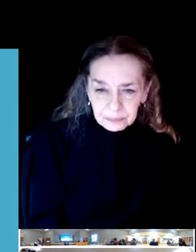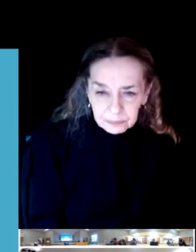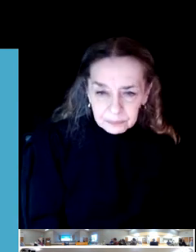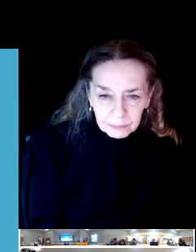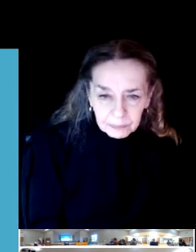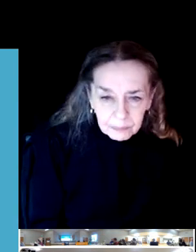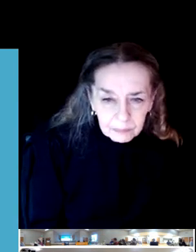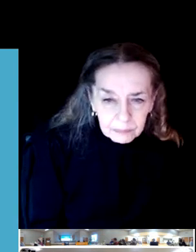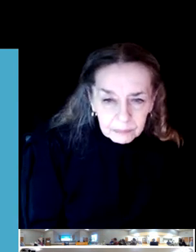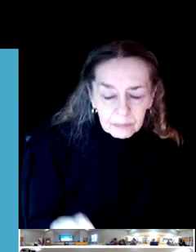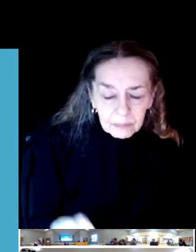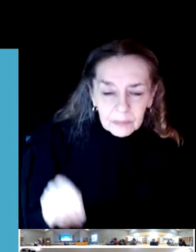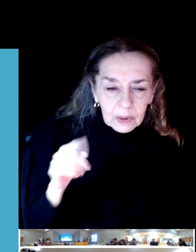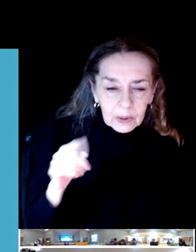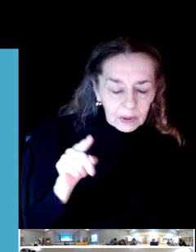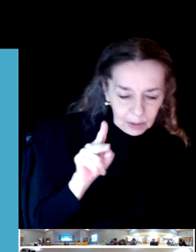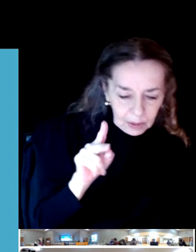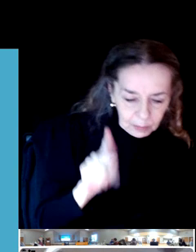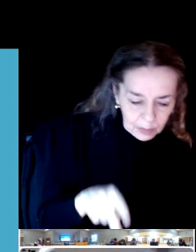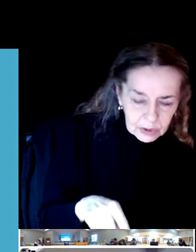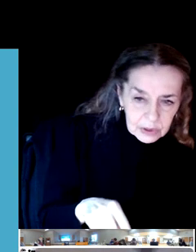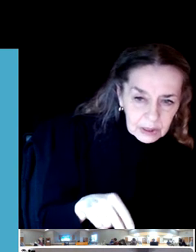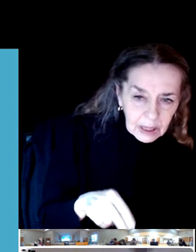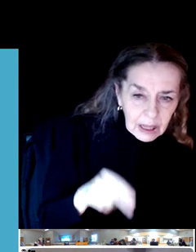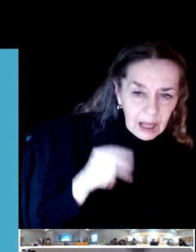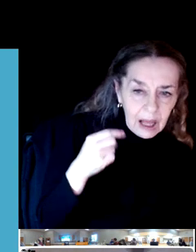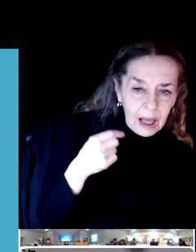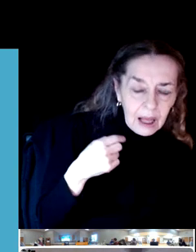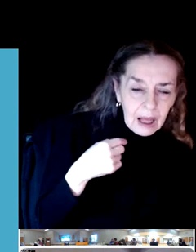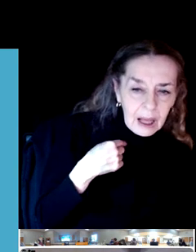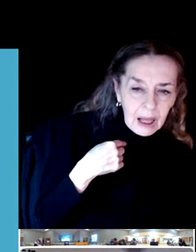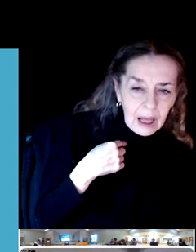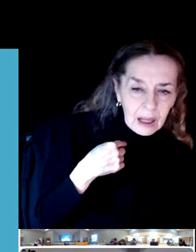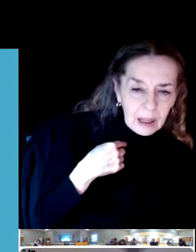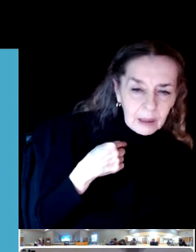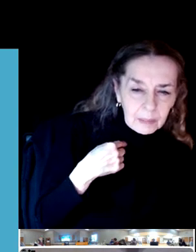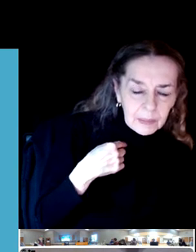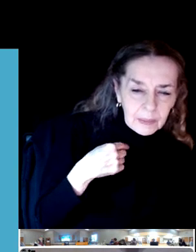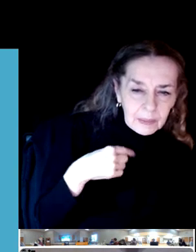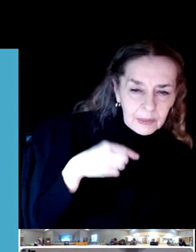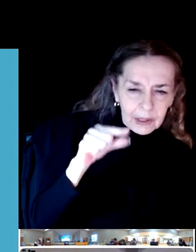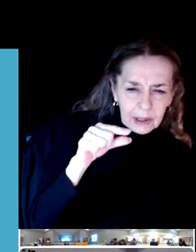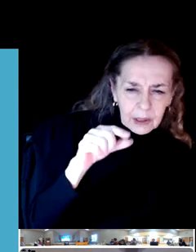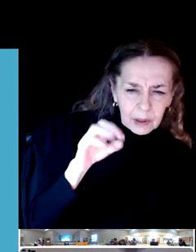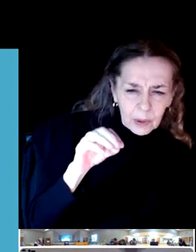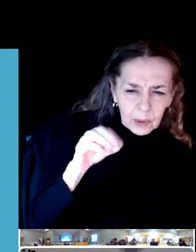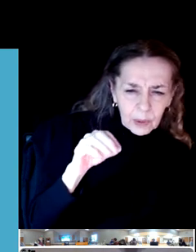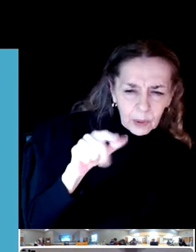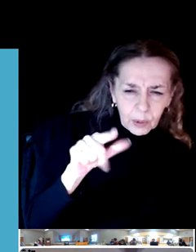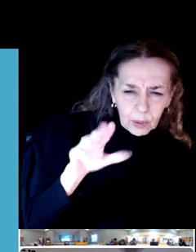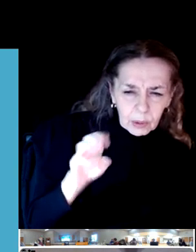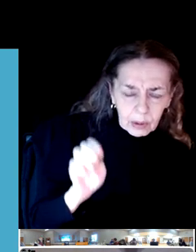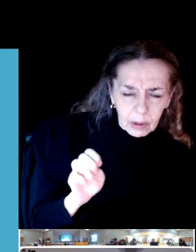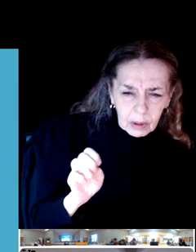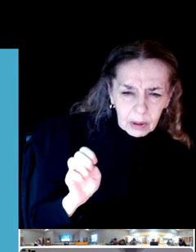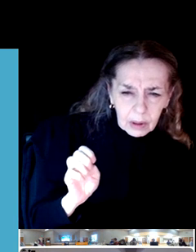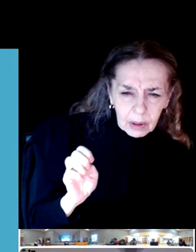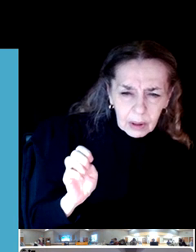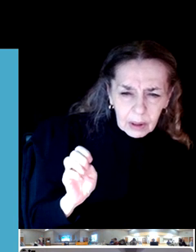disc golf and I would like to see a growth in Lane County that mirrors Linn County and the Portland area.